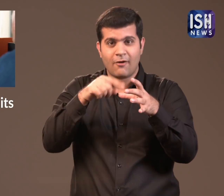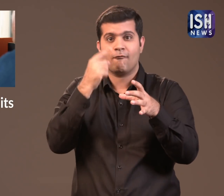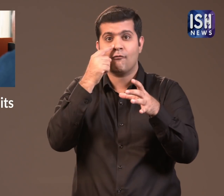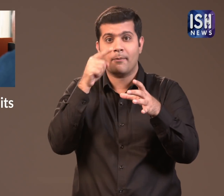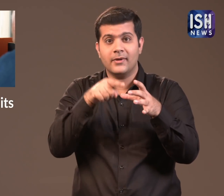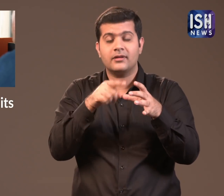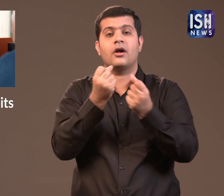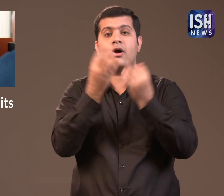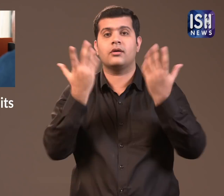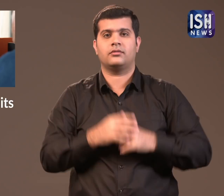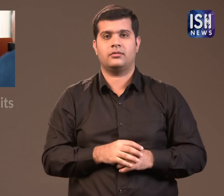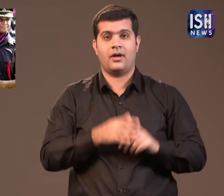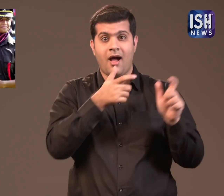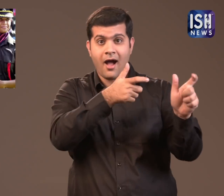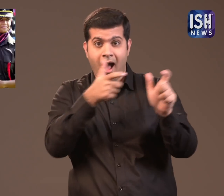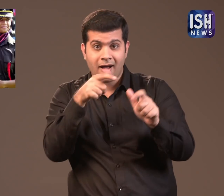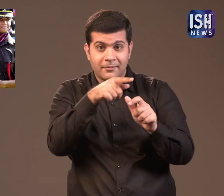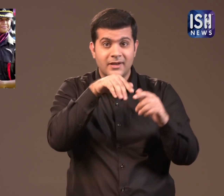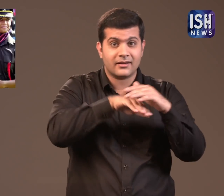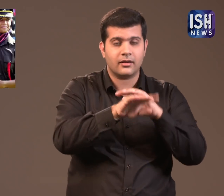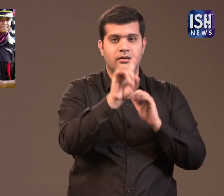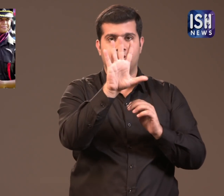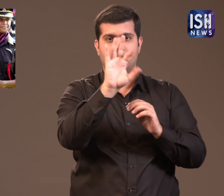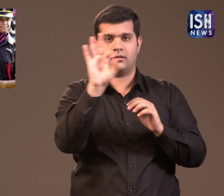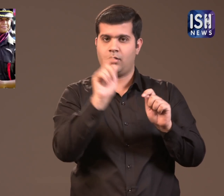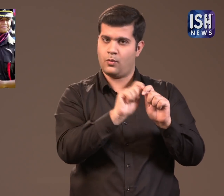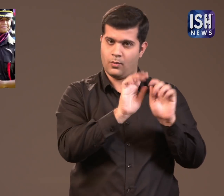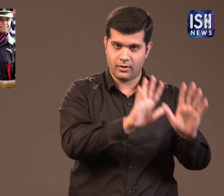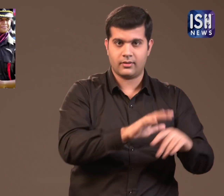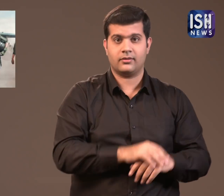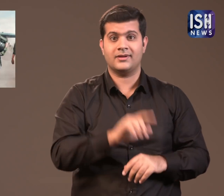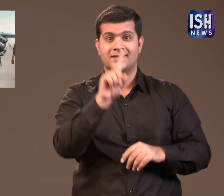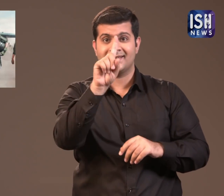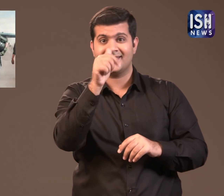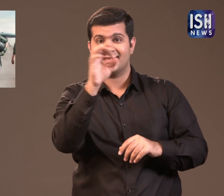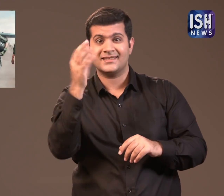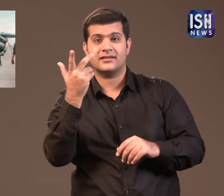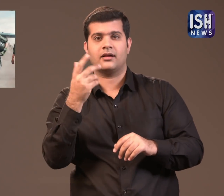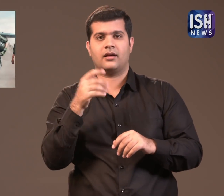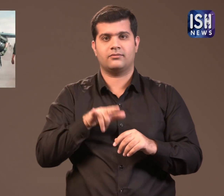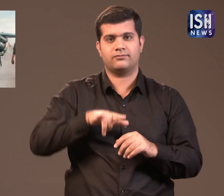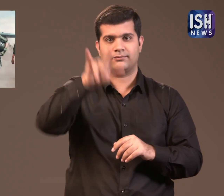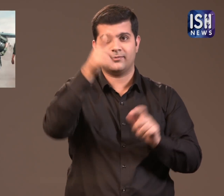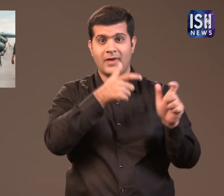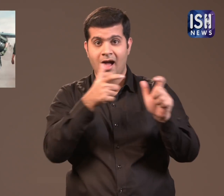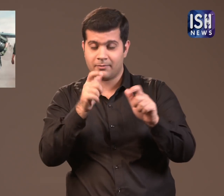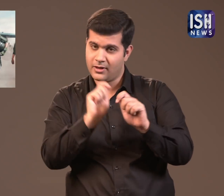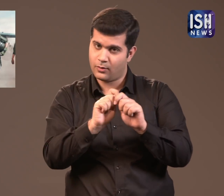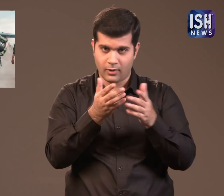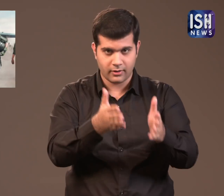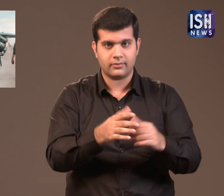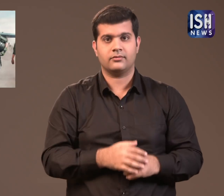the number of women is just 1500 in the Army, 1600 in the Air Force,